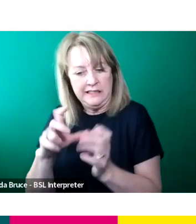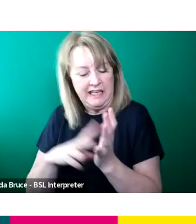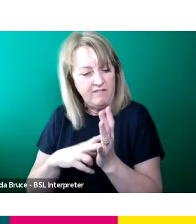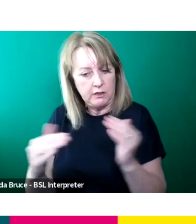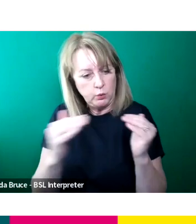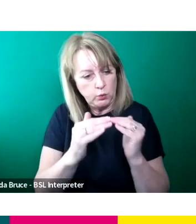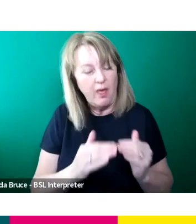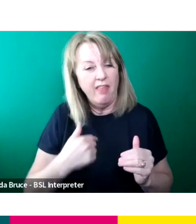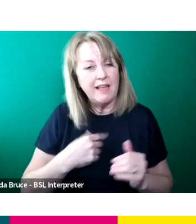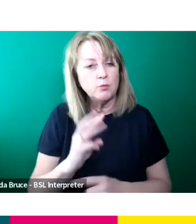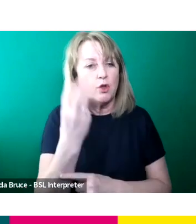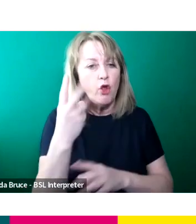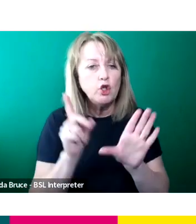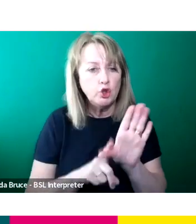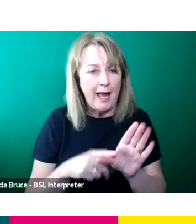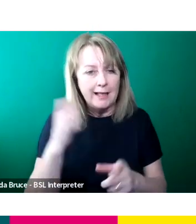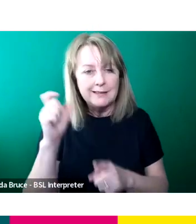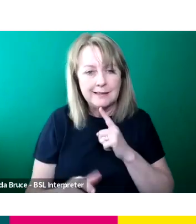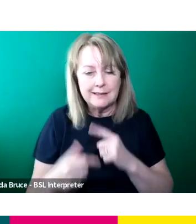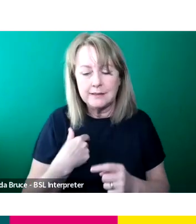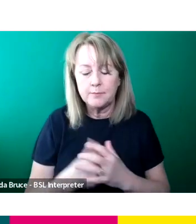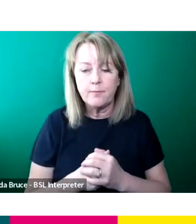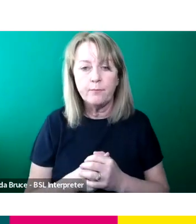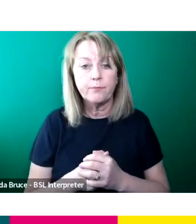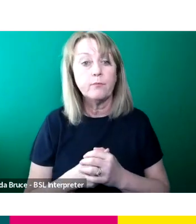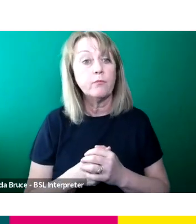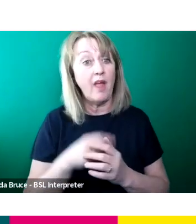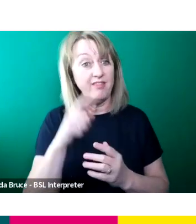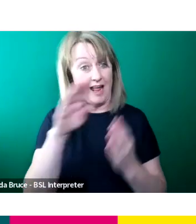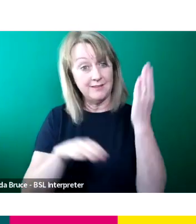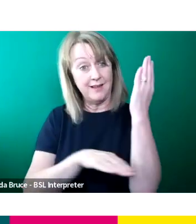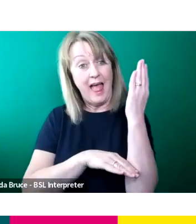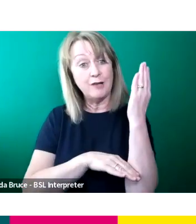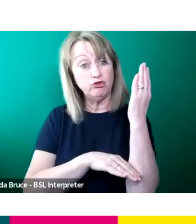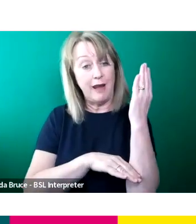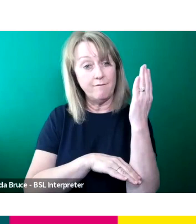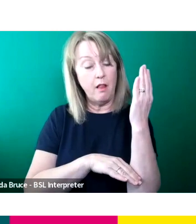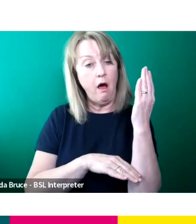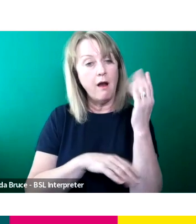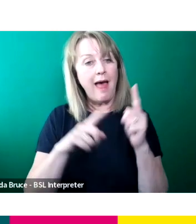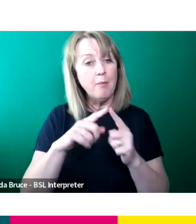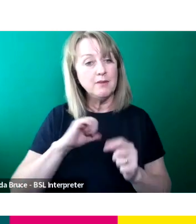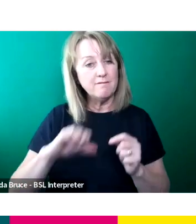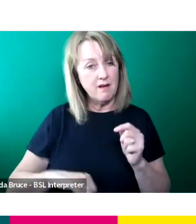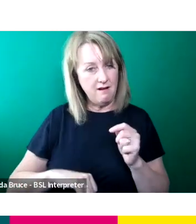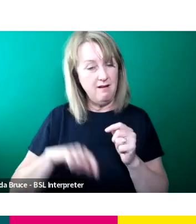And then I came across a entry level role which was a camera assistant and I'd done